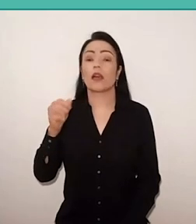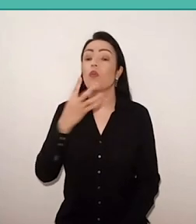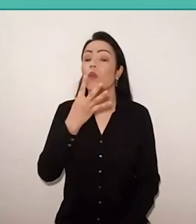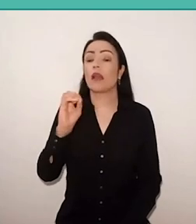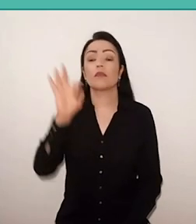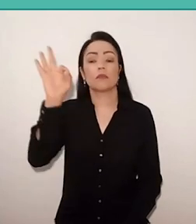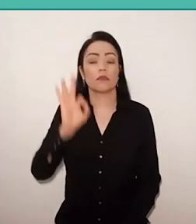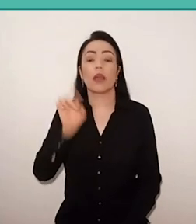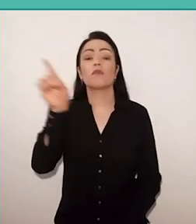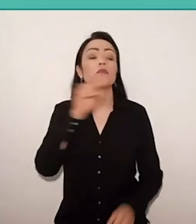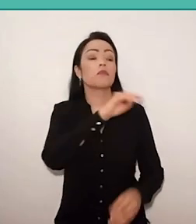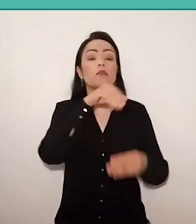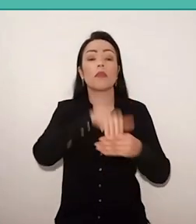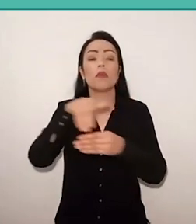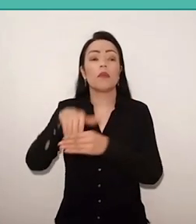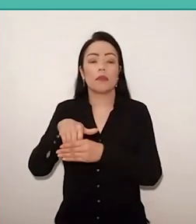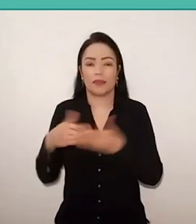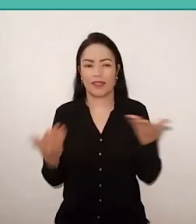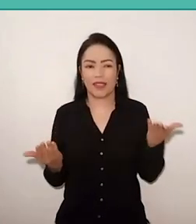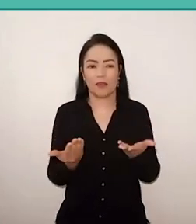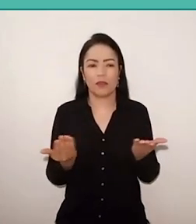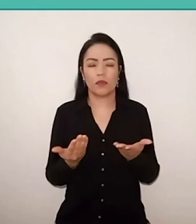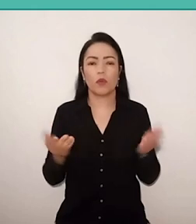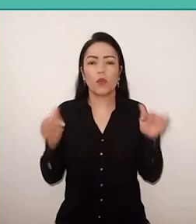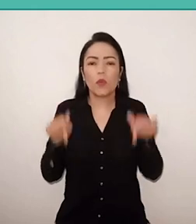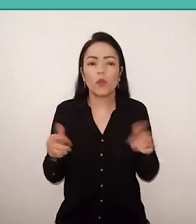What happens now, today, in France, in Italy,